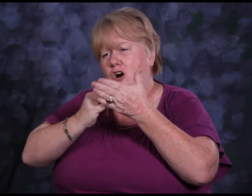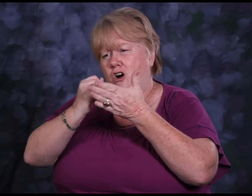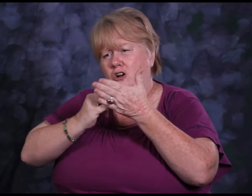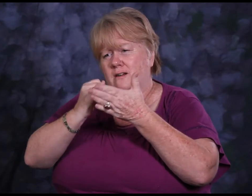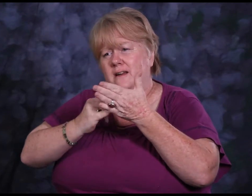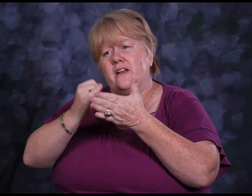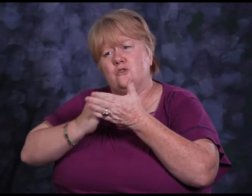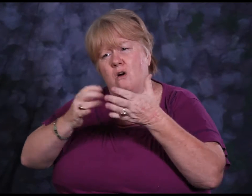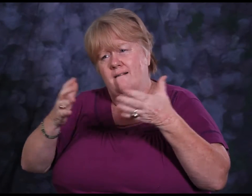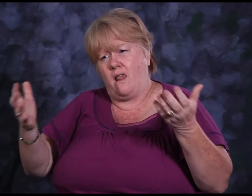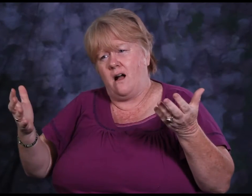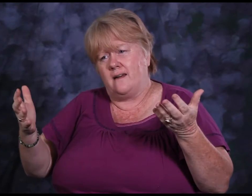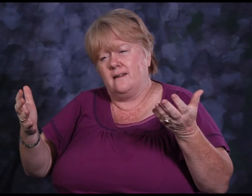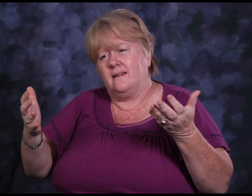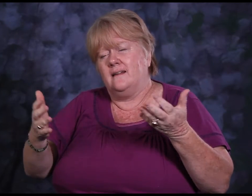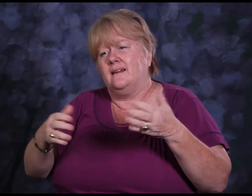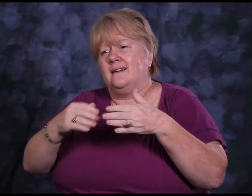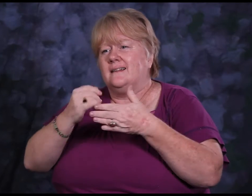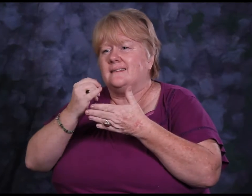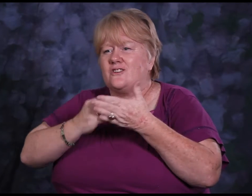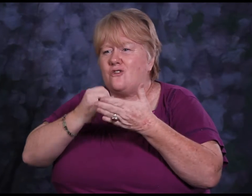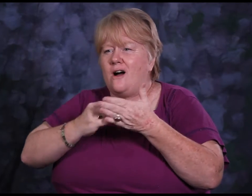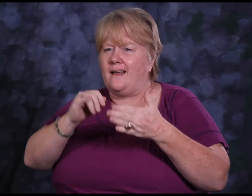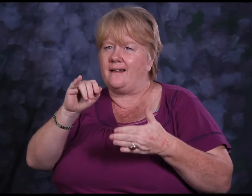I also love drawing- I draw a lot.